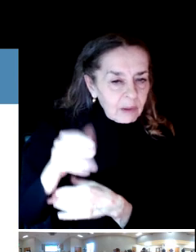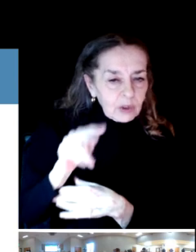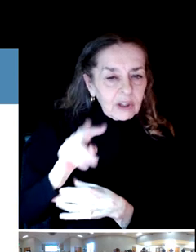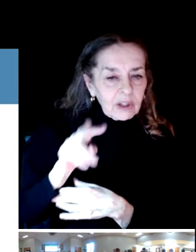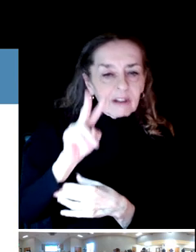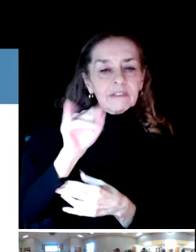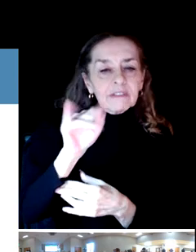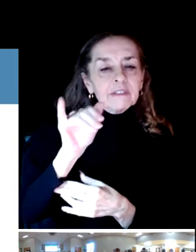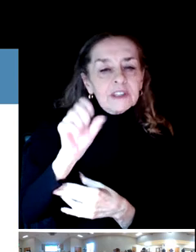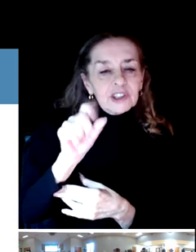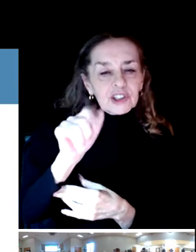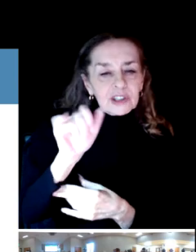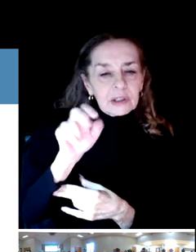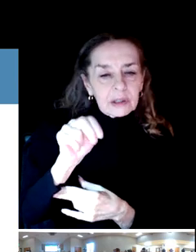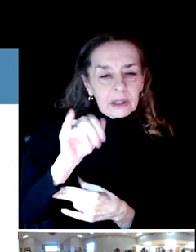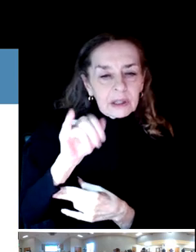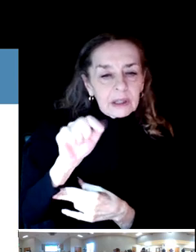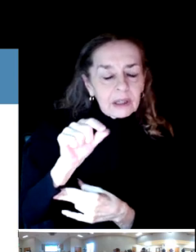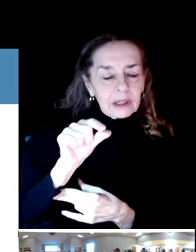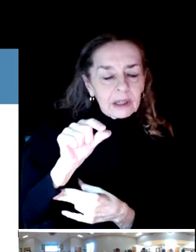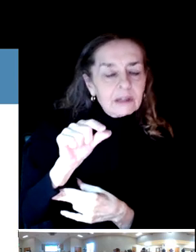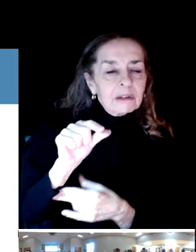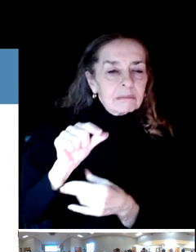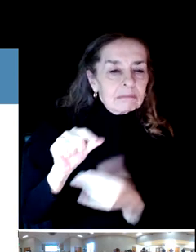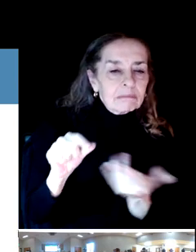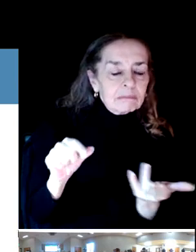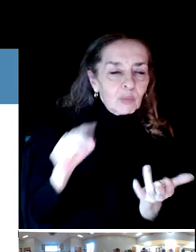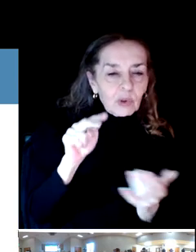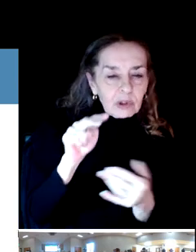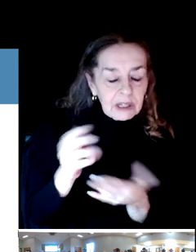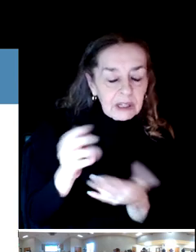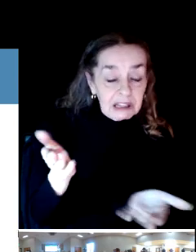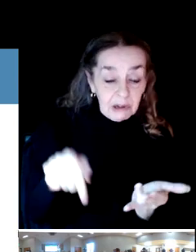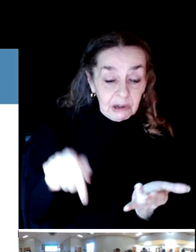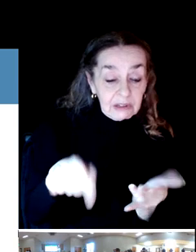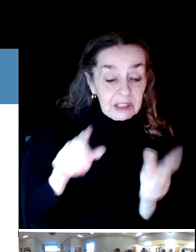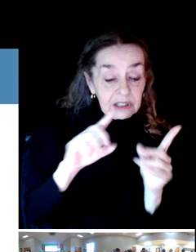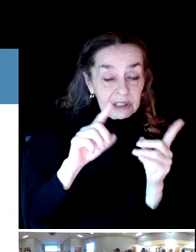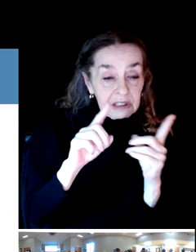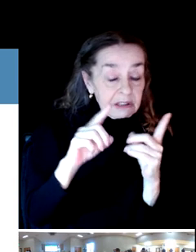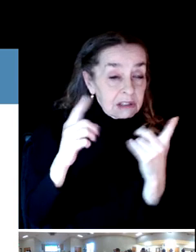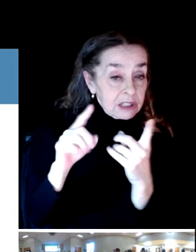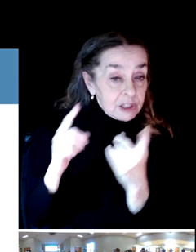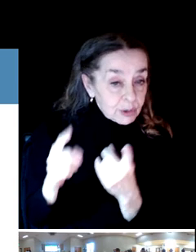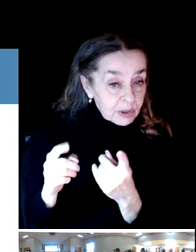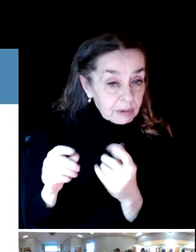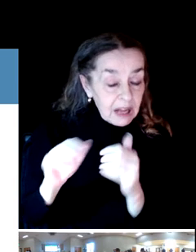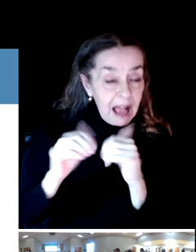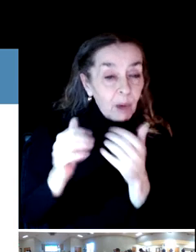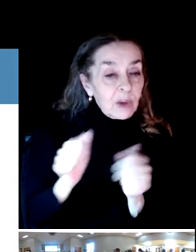And we'll be here in the district, we'll talk with staff about how we're going to accomplish that.